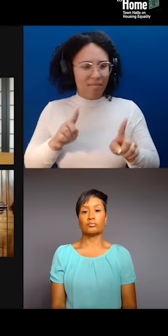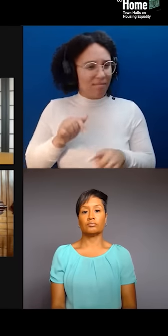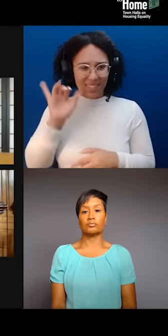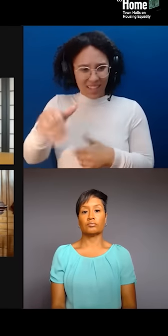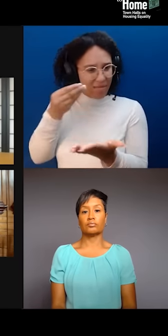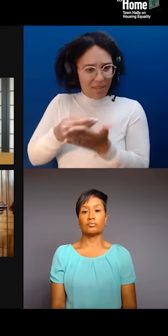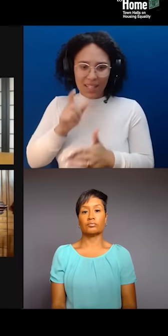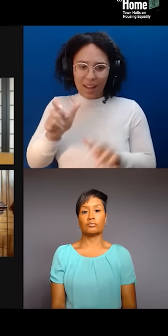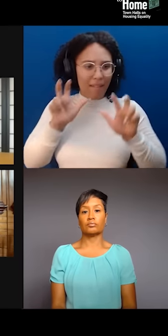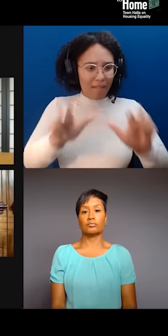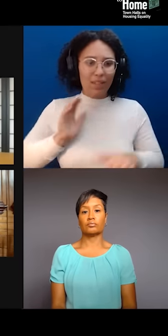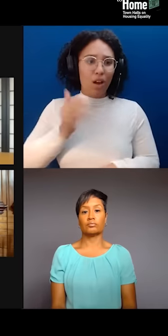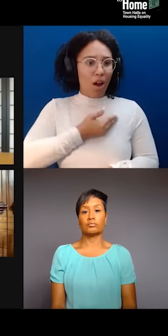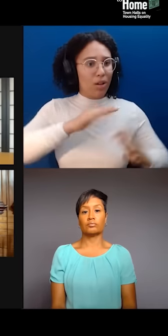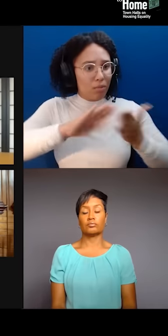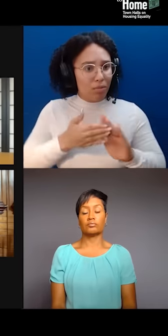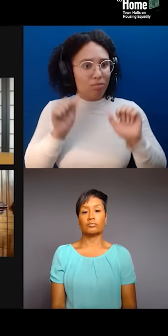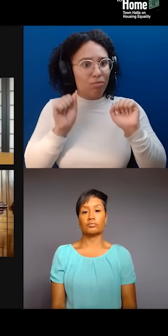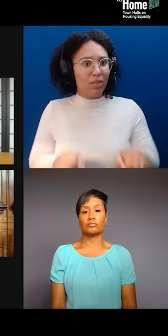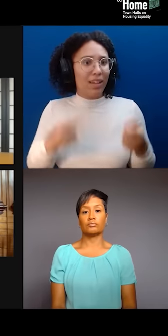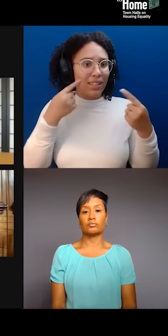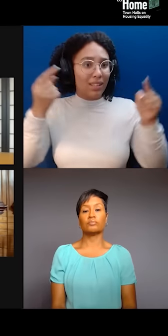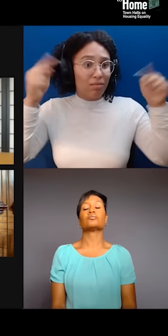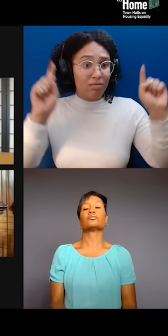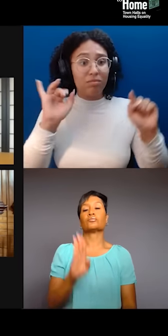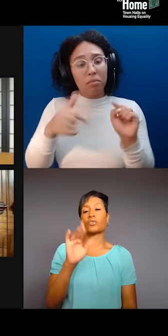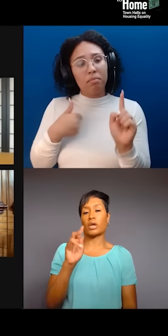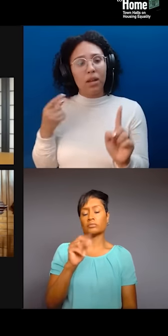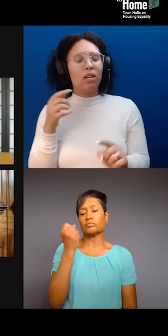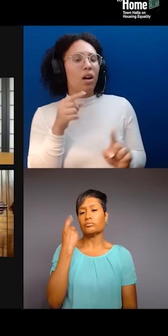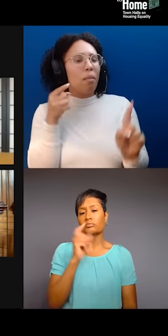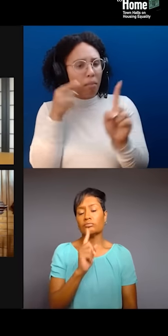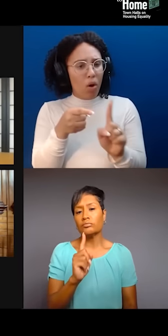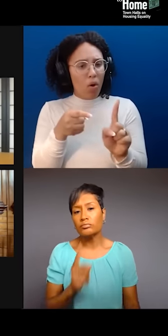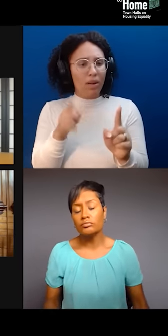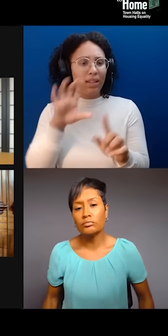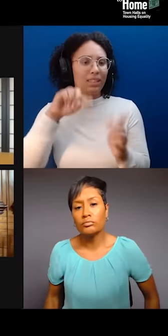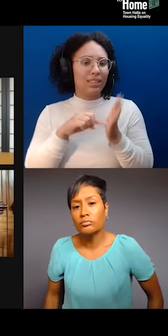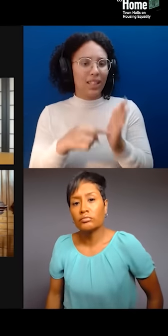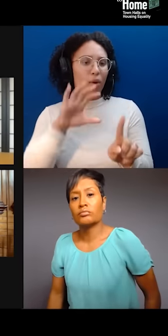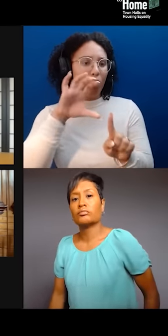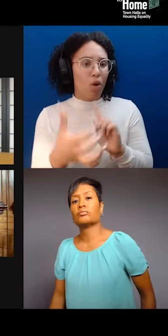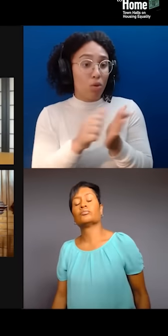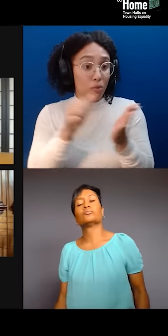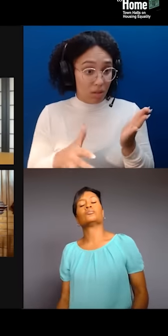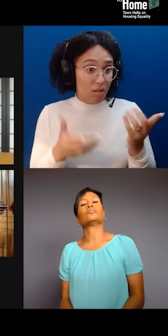in terms of cultural erasure, and the irony of it is that the Museum of Chinese in America, you may have heard of this,